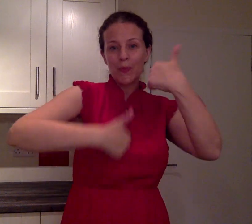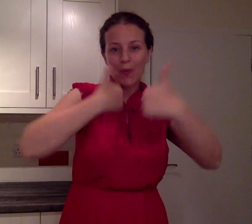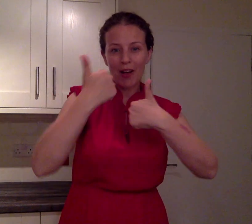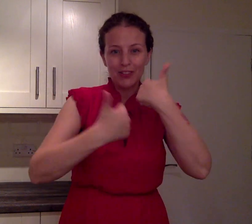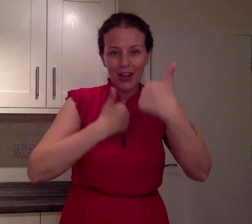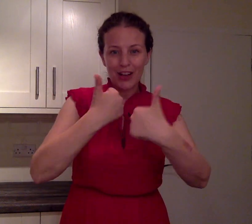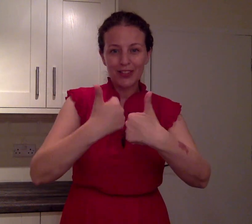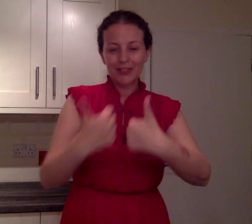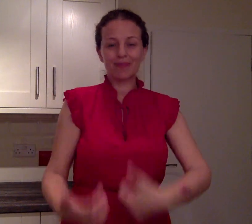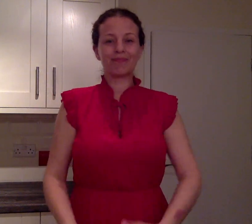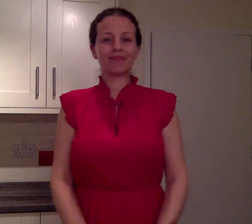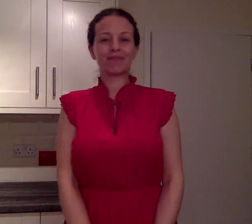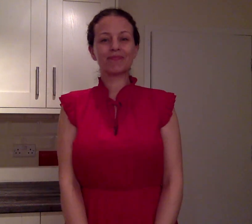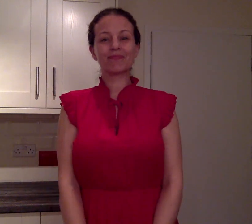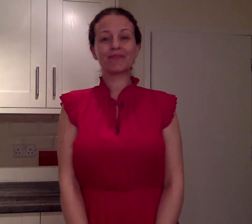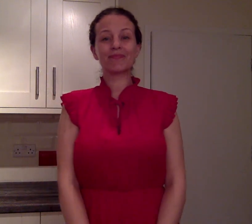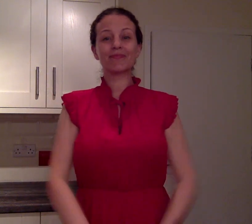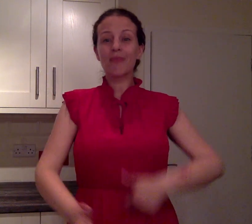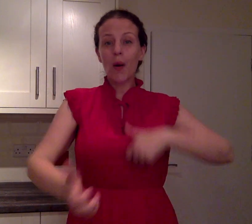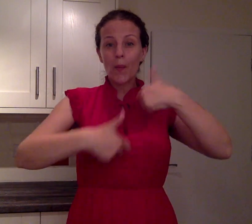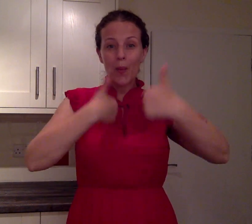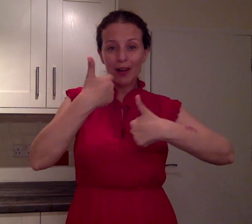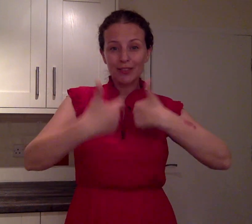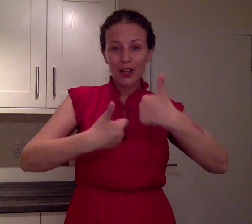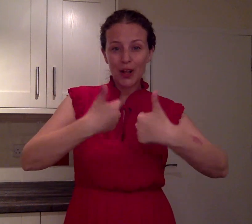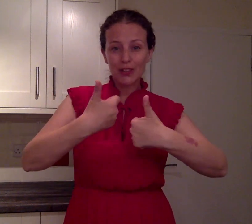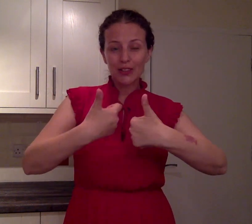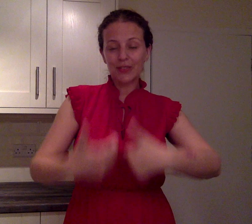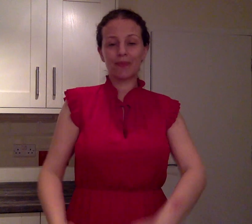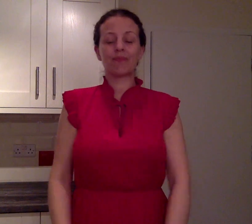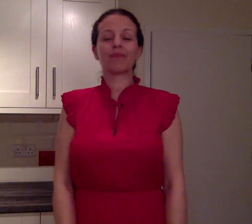WELL DONE